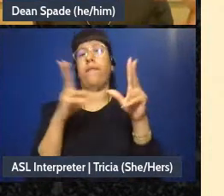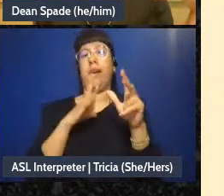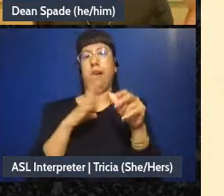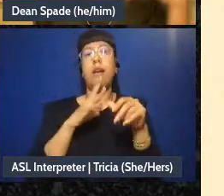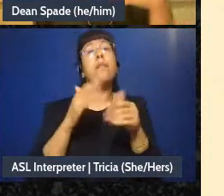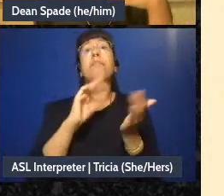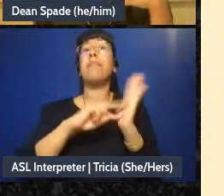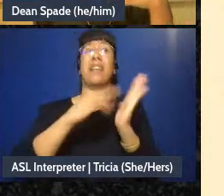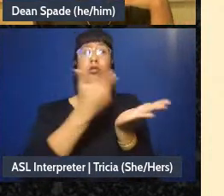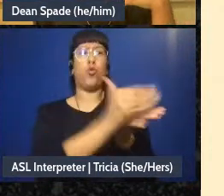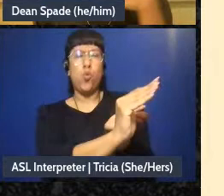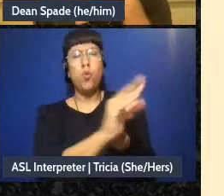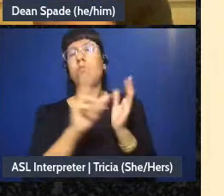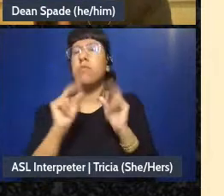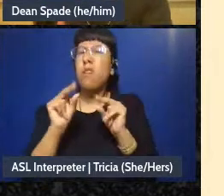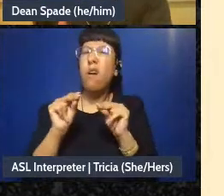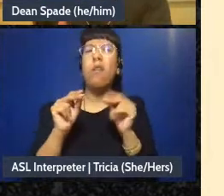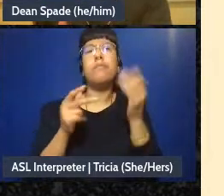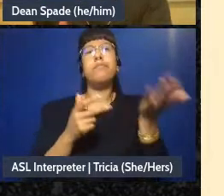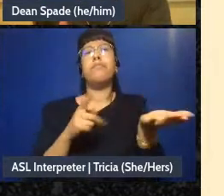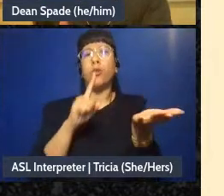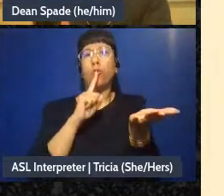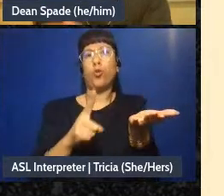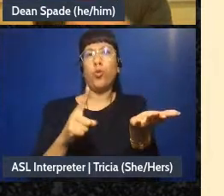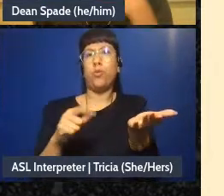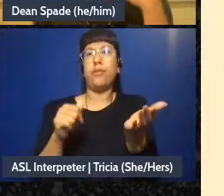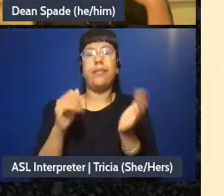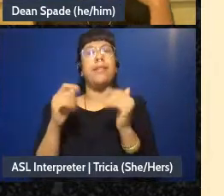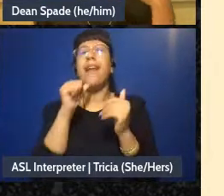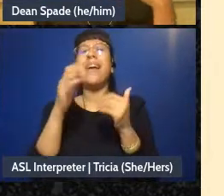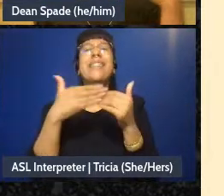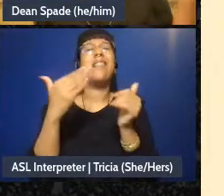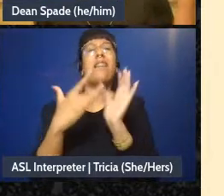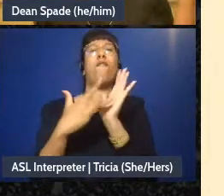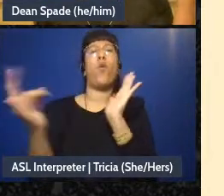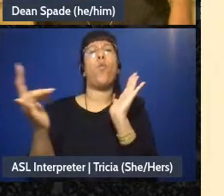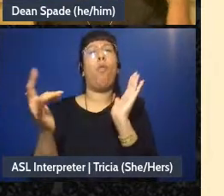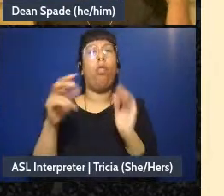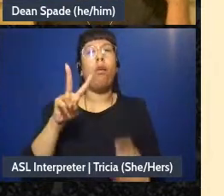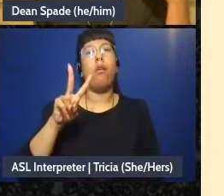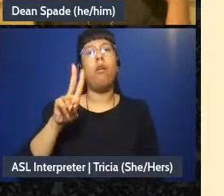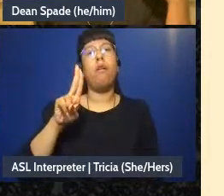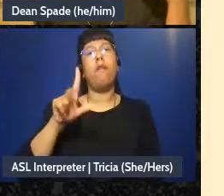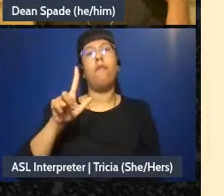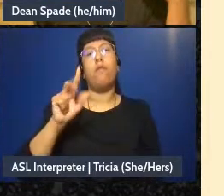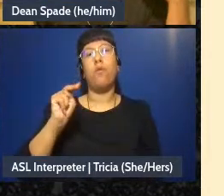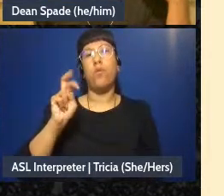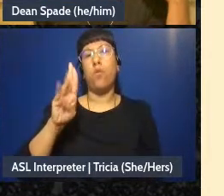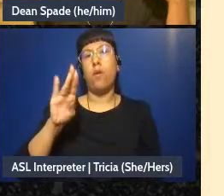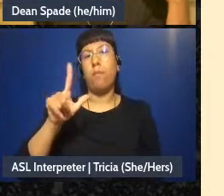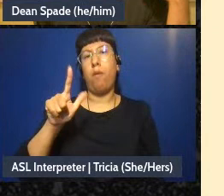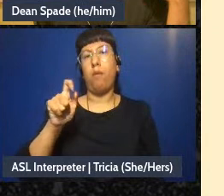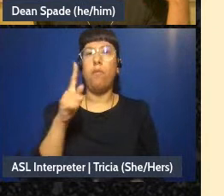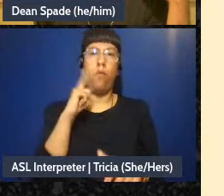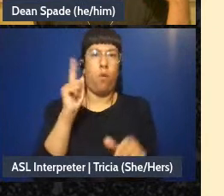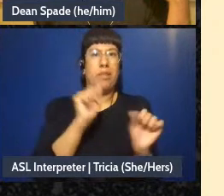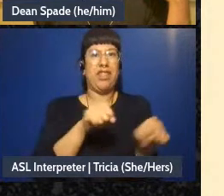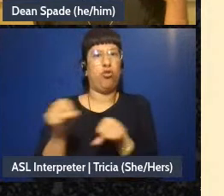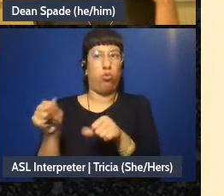people but just about not making ourselves vulnerable to like the potential drama of that